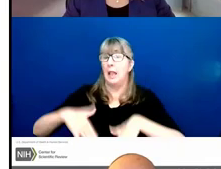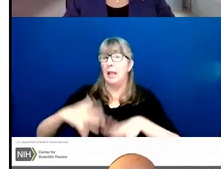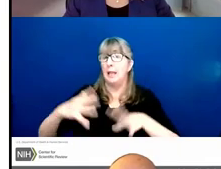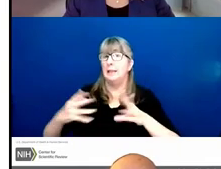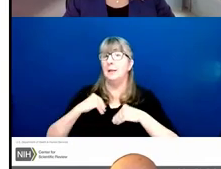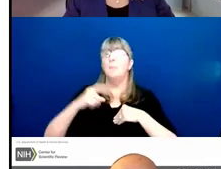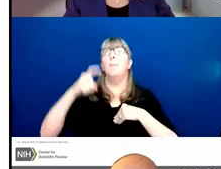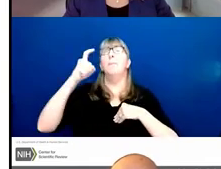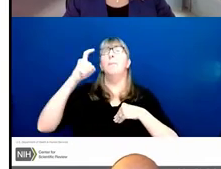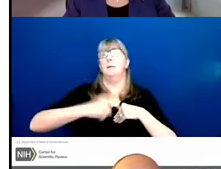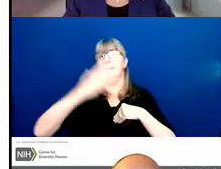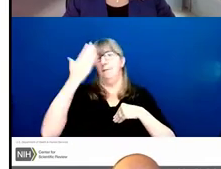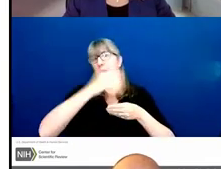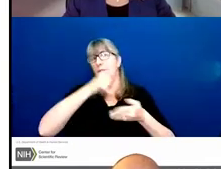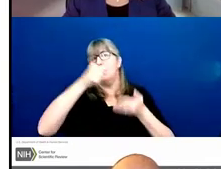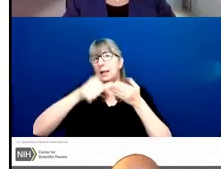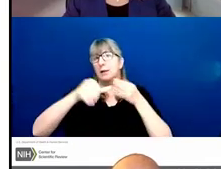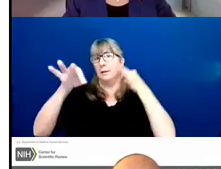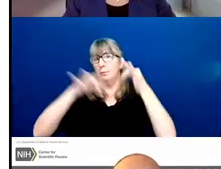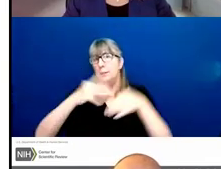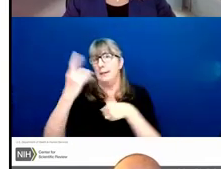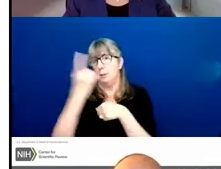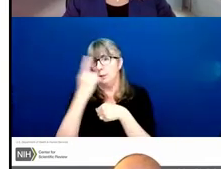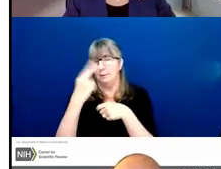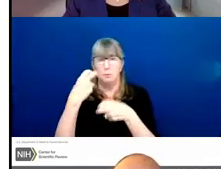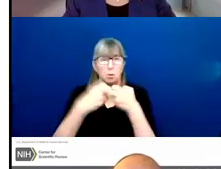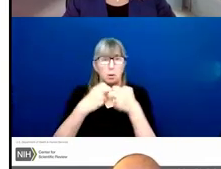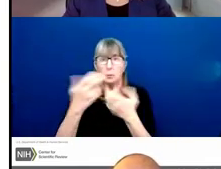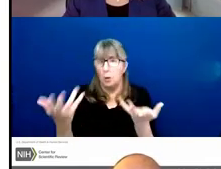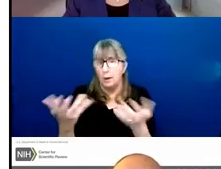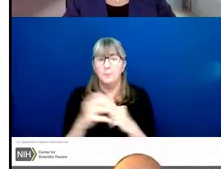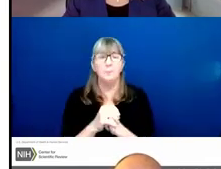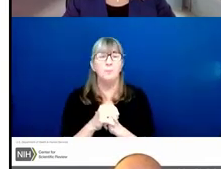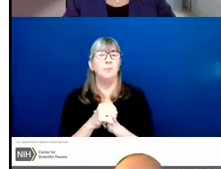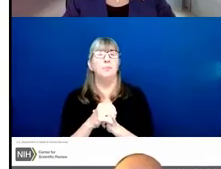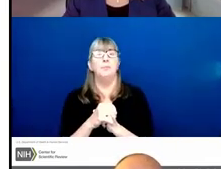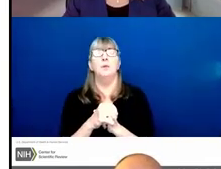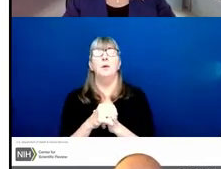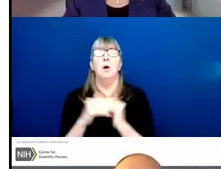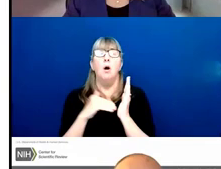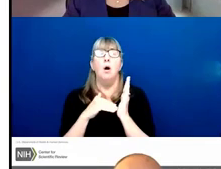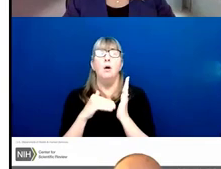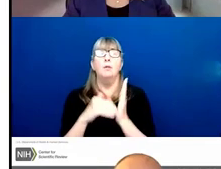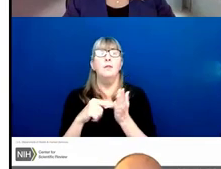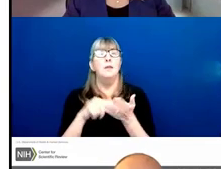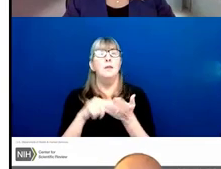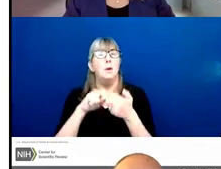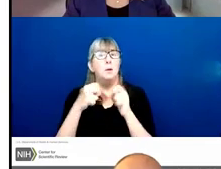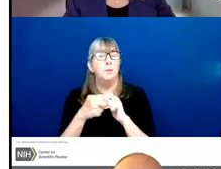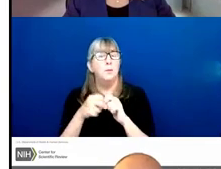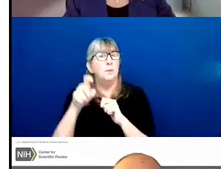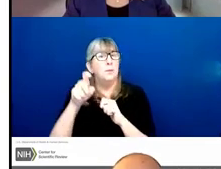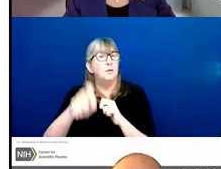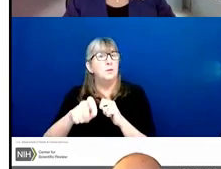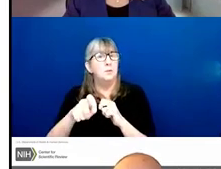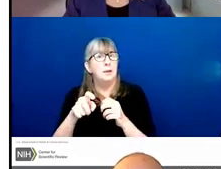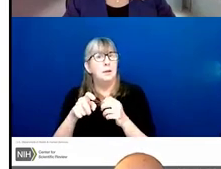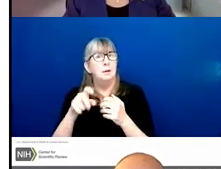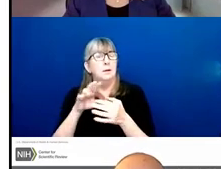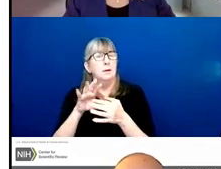explaining the problems that you had. In all cases, these problems must apply to one of the principal investigators, or PIs.